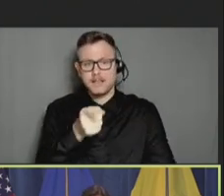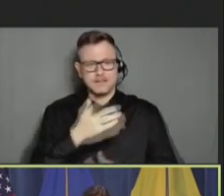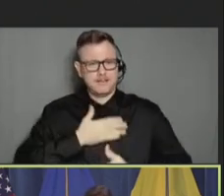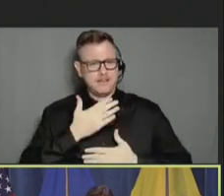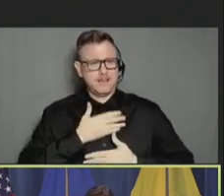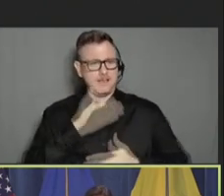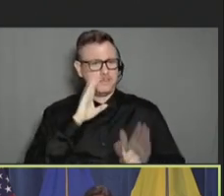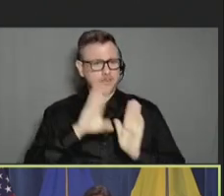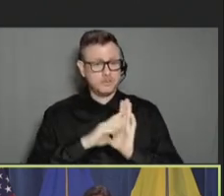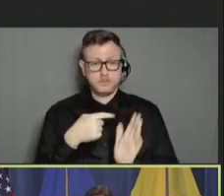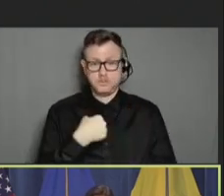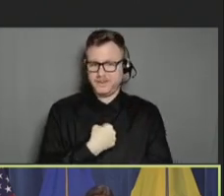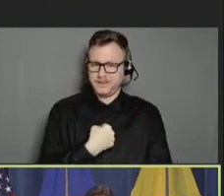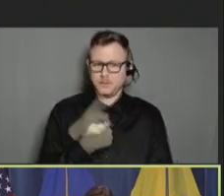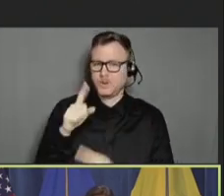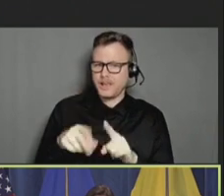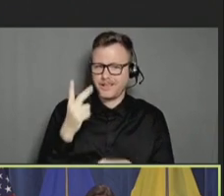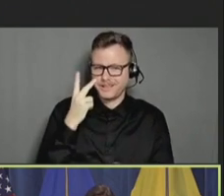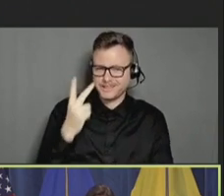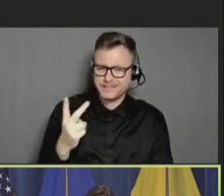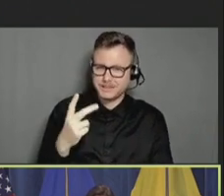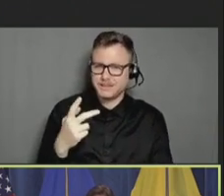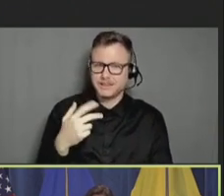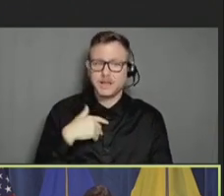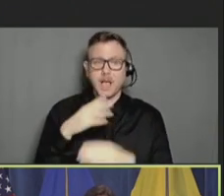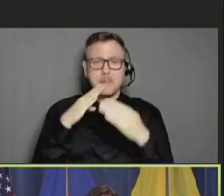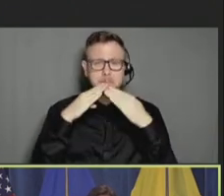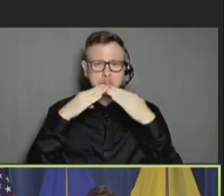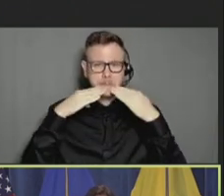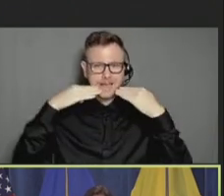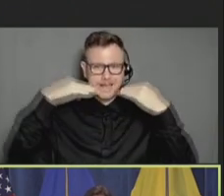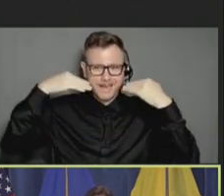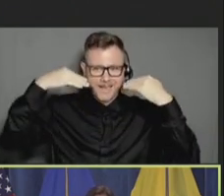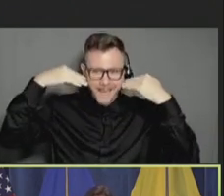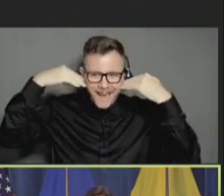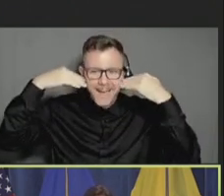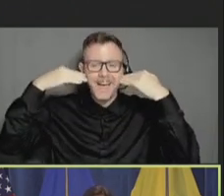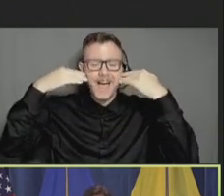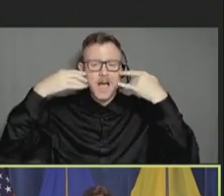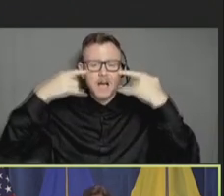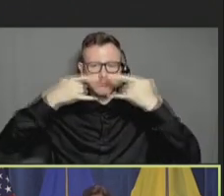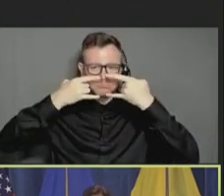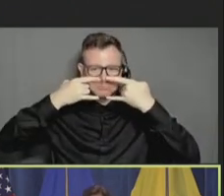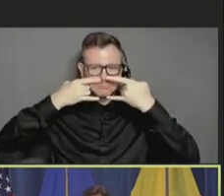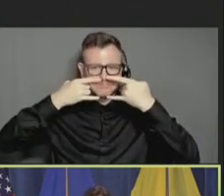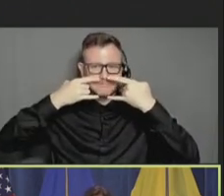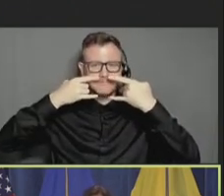This is me and you can't see, but I am smiling, ear to ear, under my mask. I was so happy